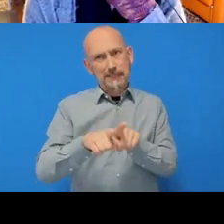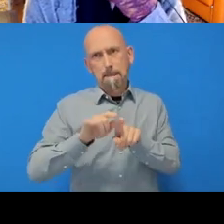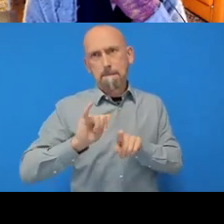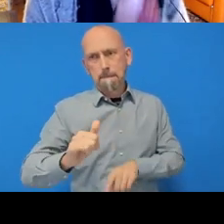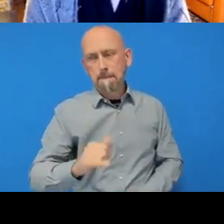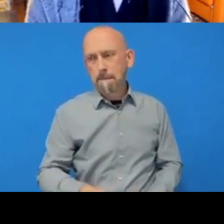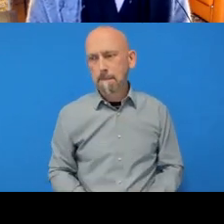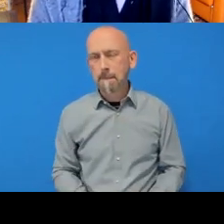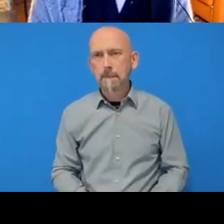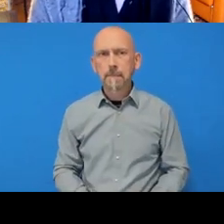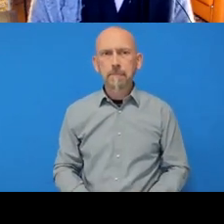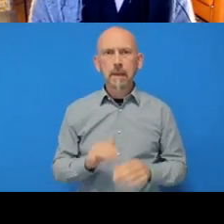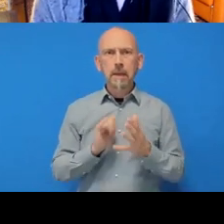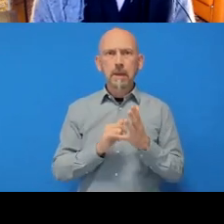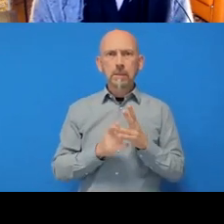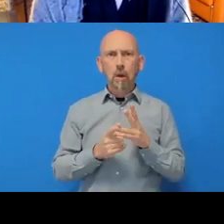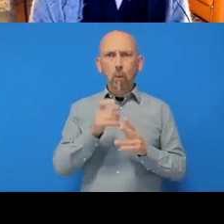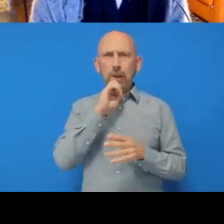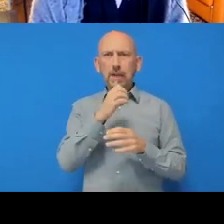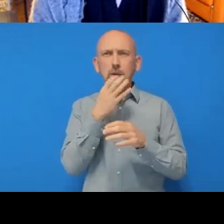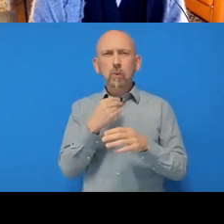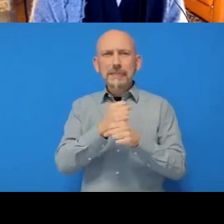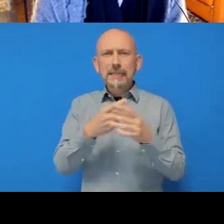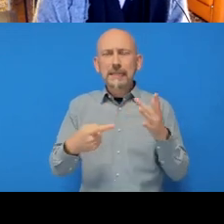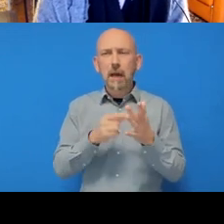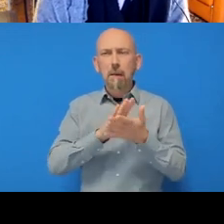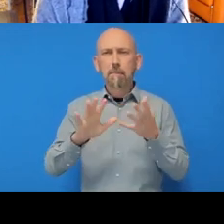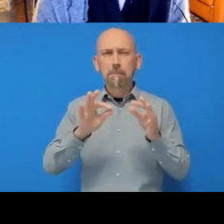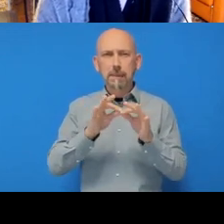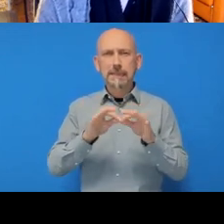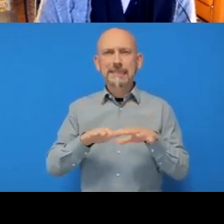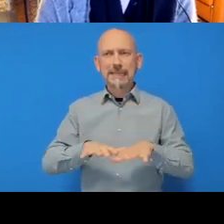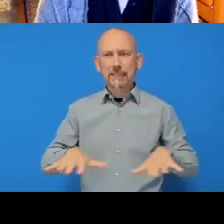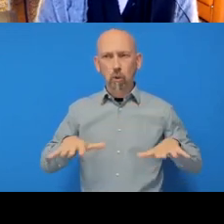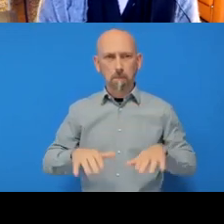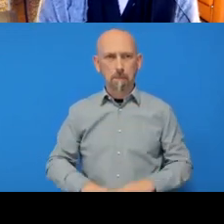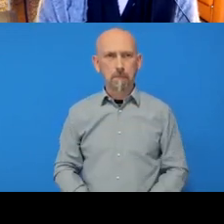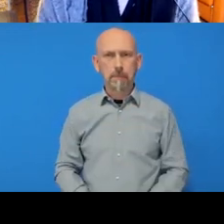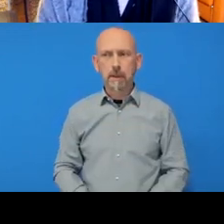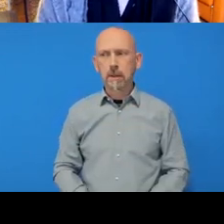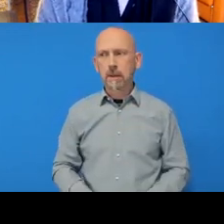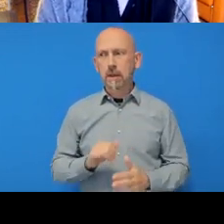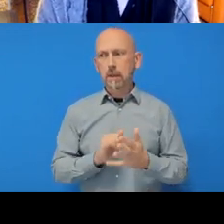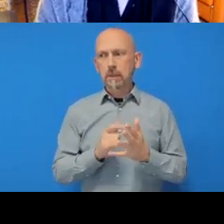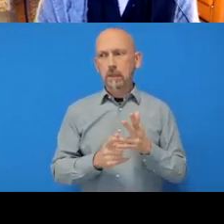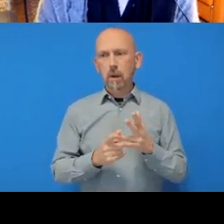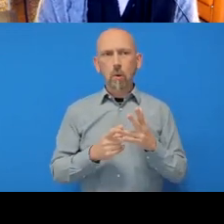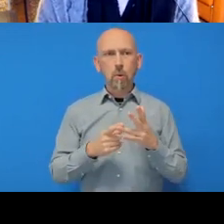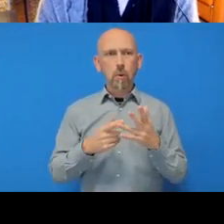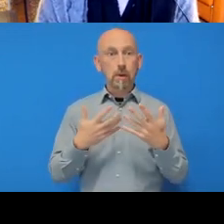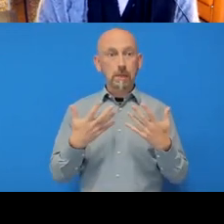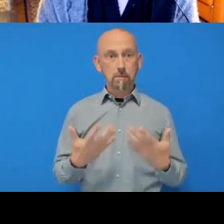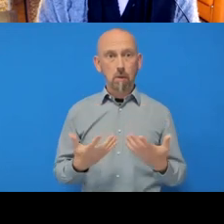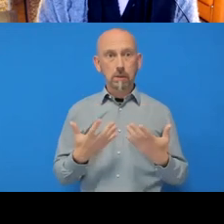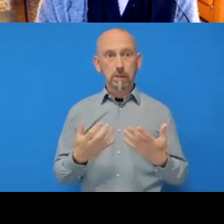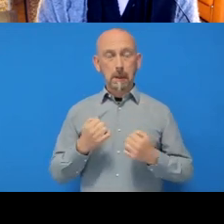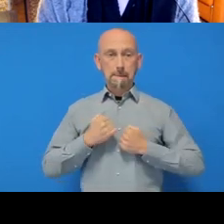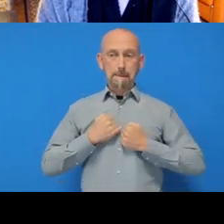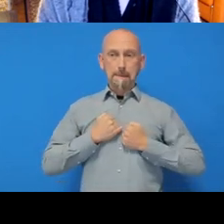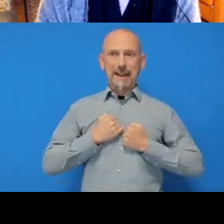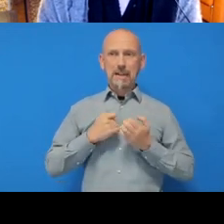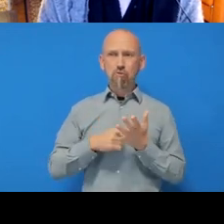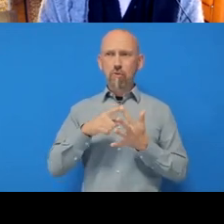I'll just explain the concepts first. So currently this repo that we just made, ‘my-repo’, exists in the cloud only, right?